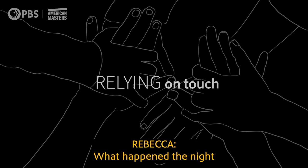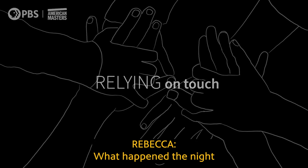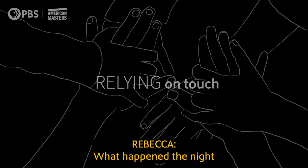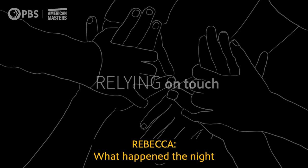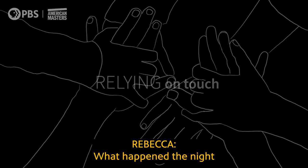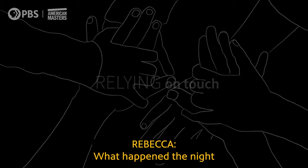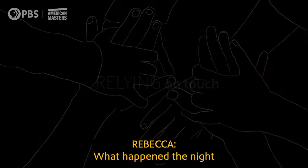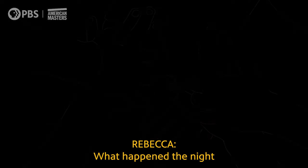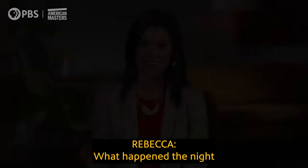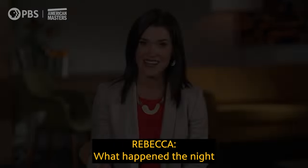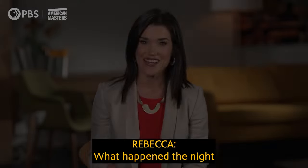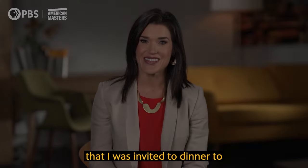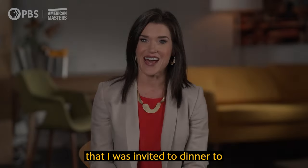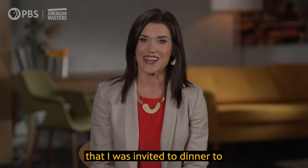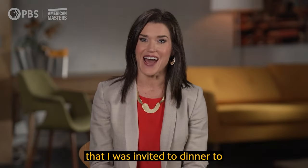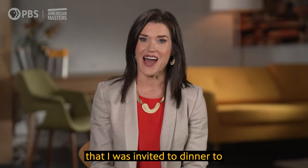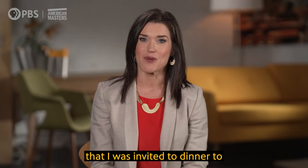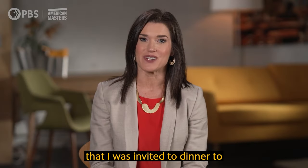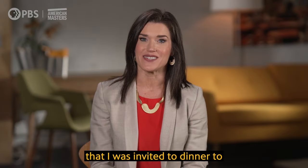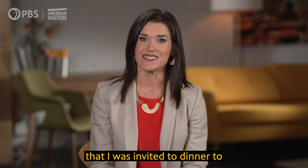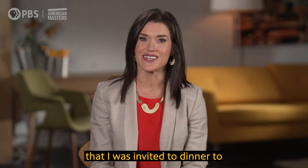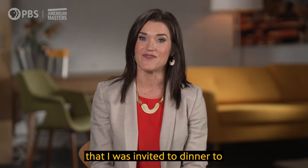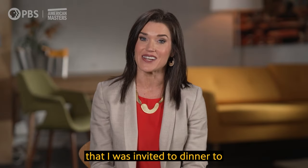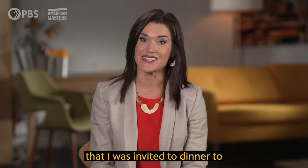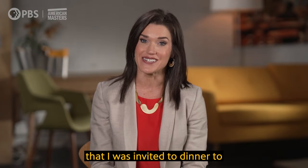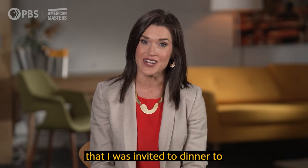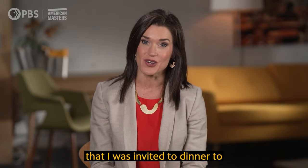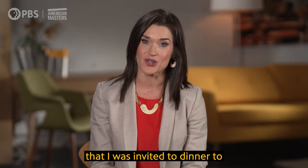What happened the night that I was invited to dinner to